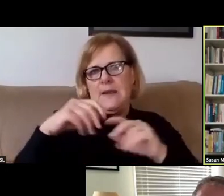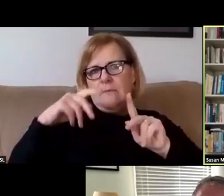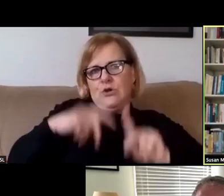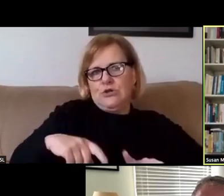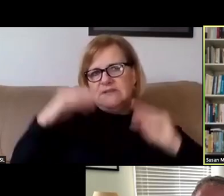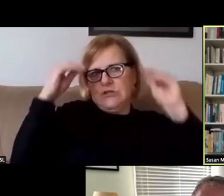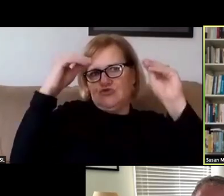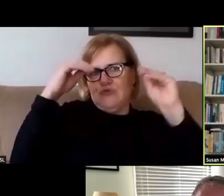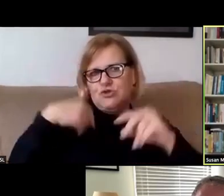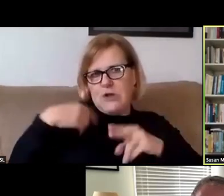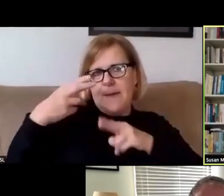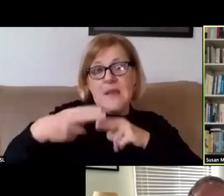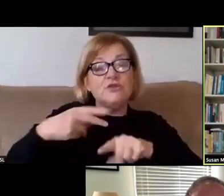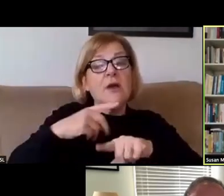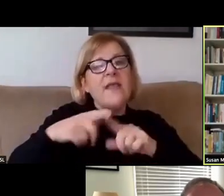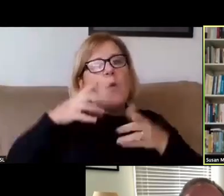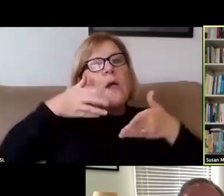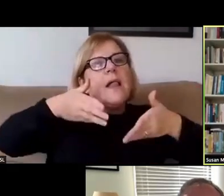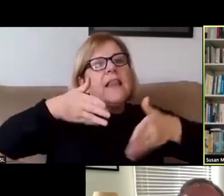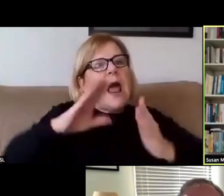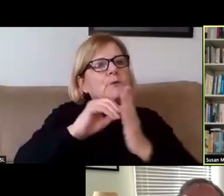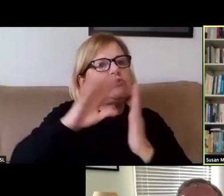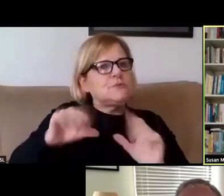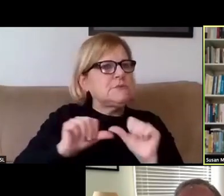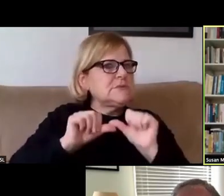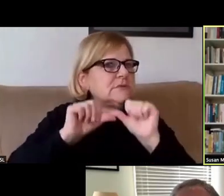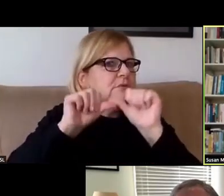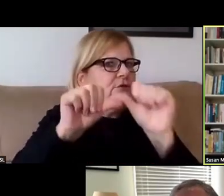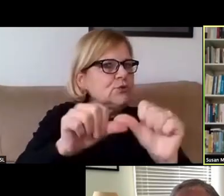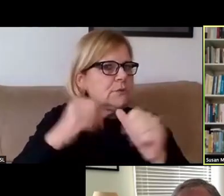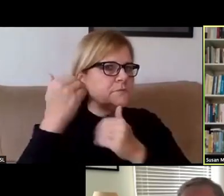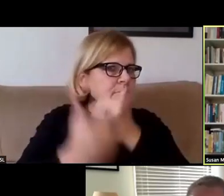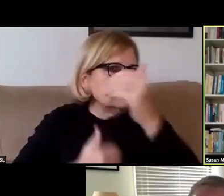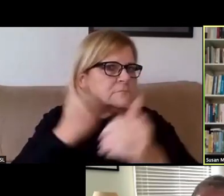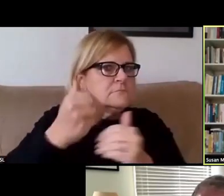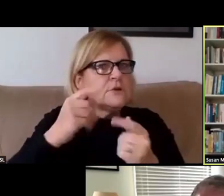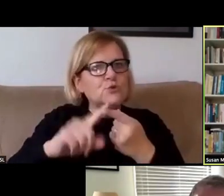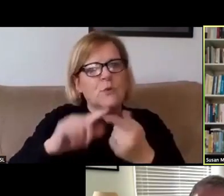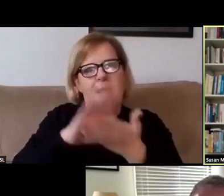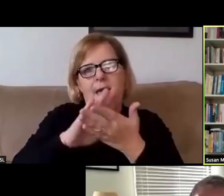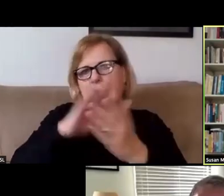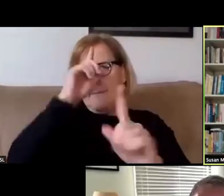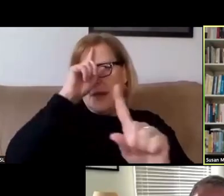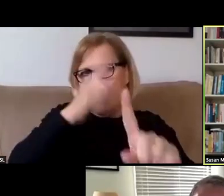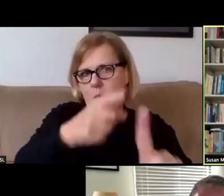that I mentioned that enables students to continue and progress towards their academic goals.